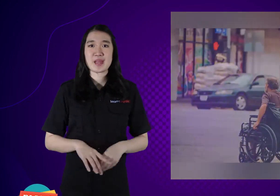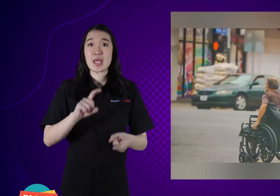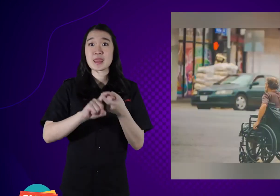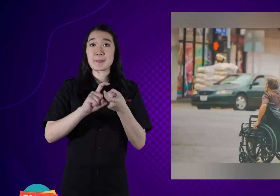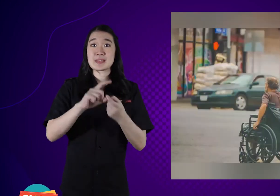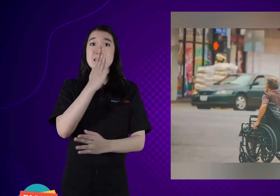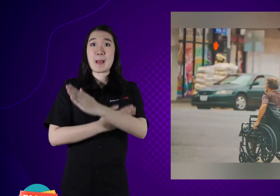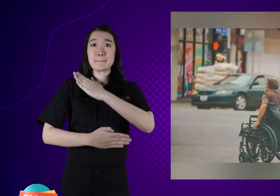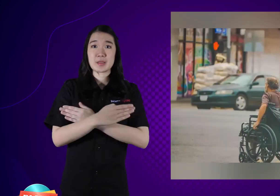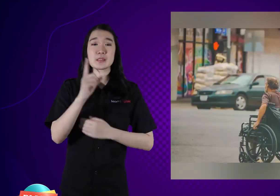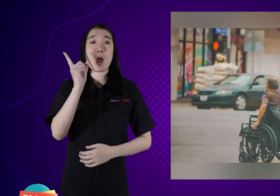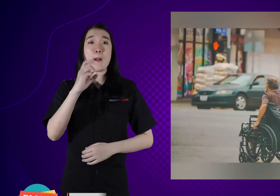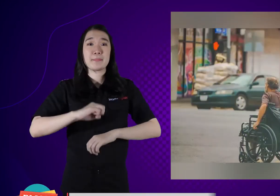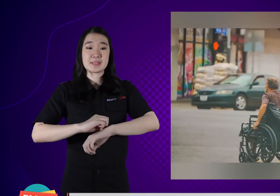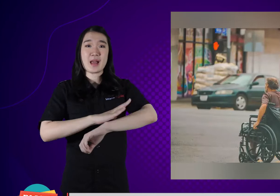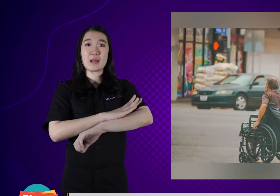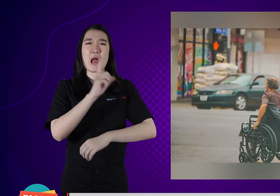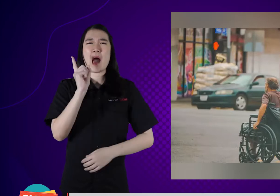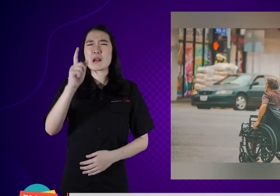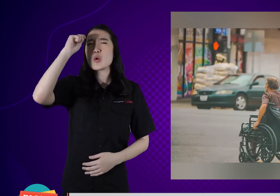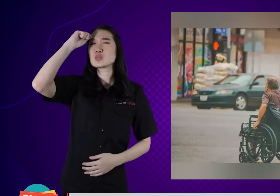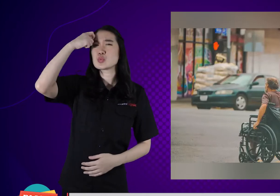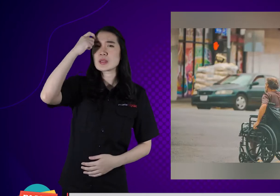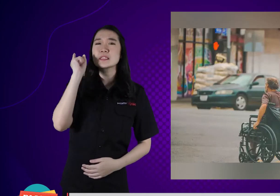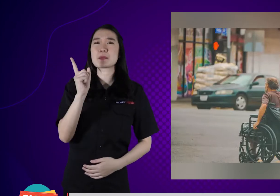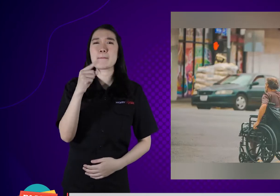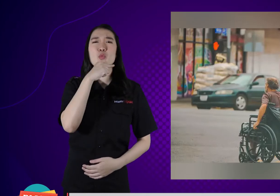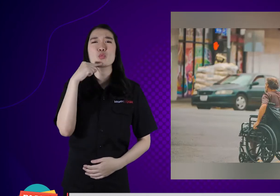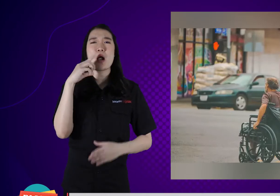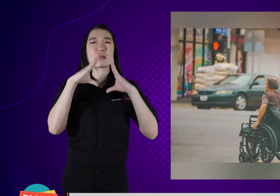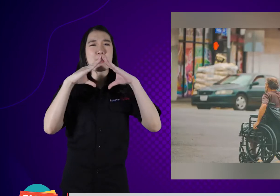Friends with disabilities if there is a disaster, will have difficulties because of